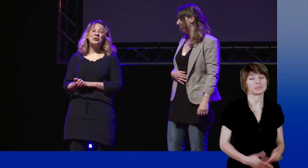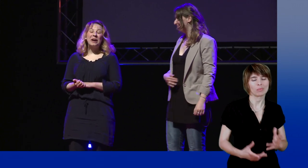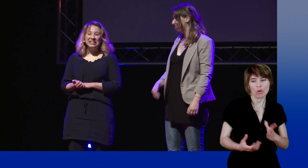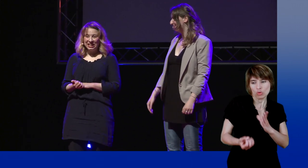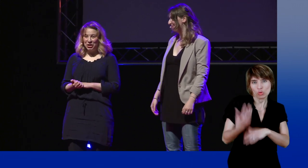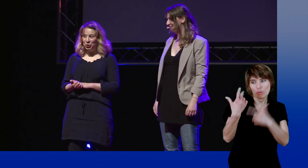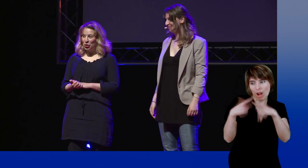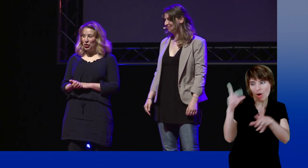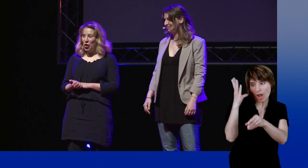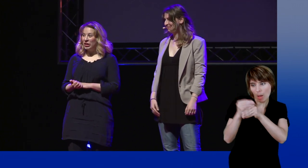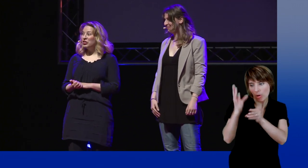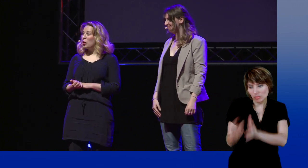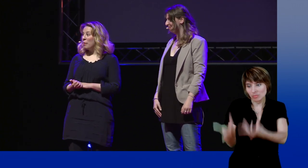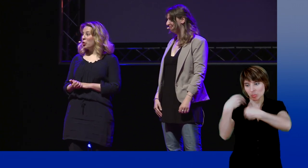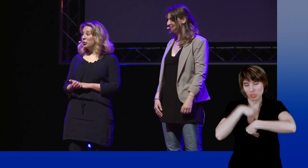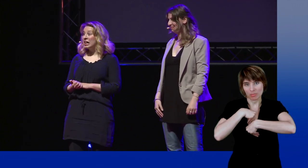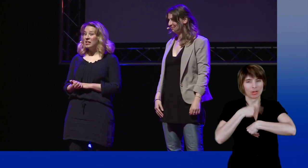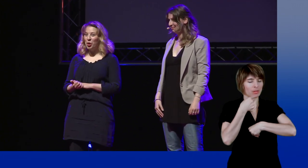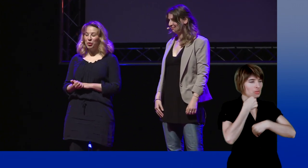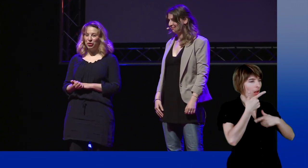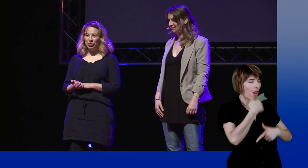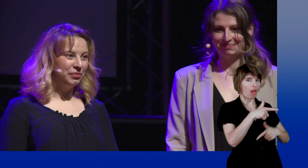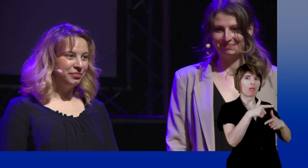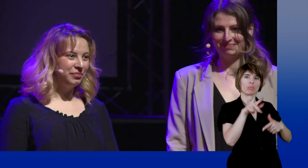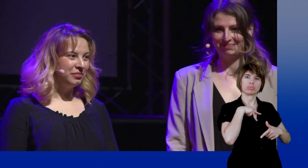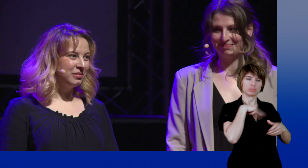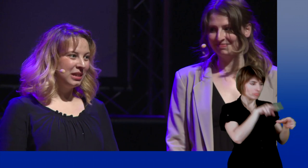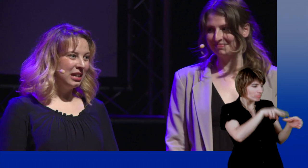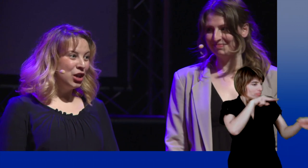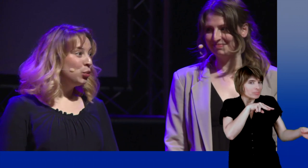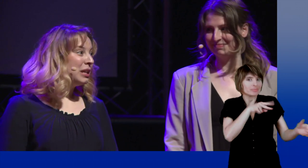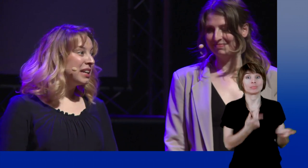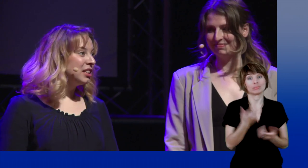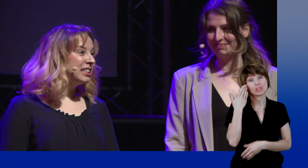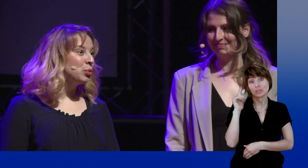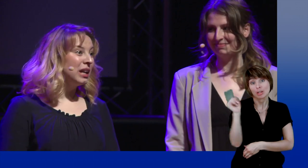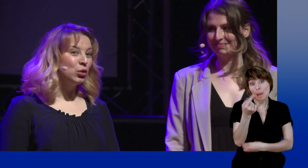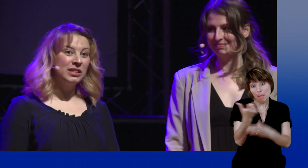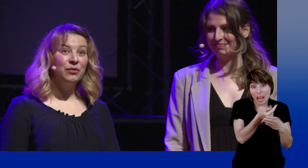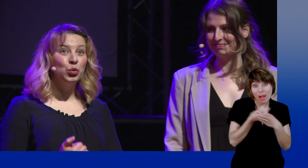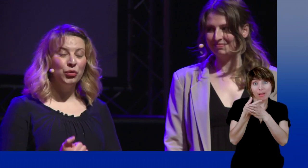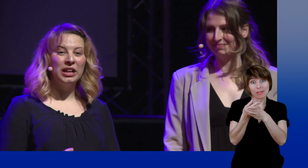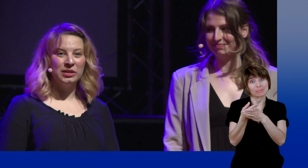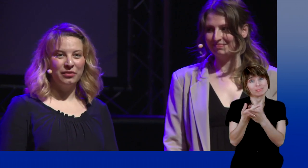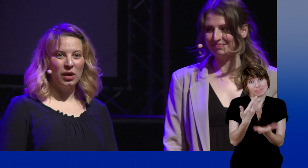Using another language enriches your link to your own native language. All bilingual people know it or should know it.